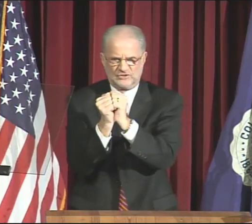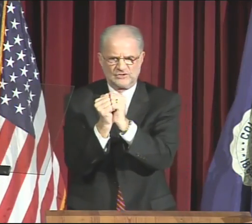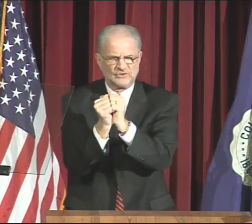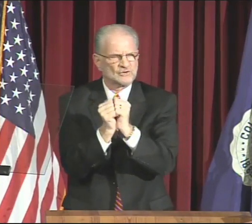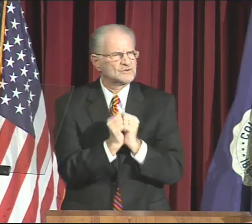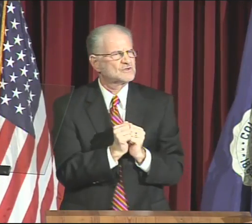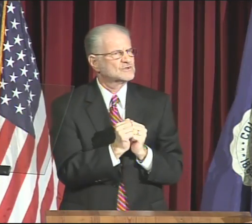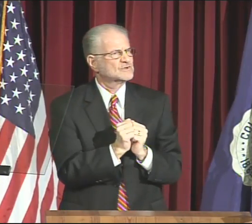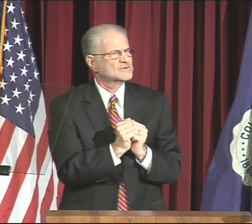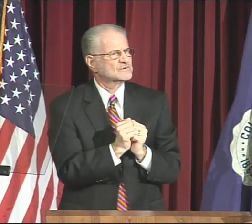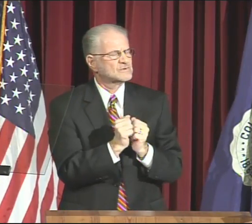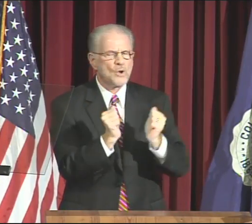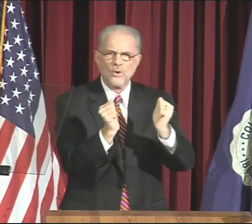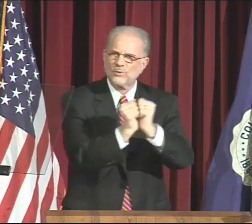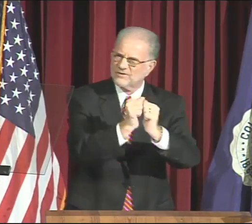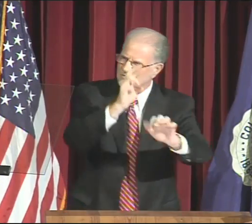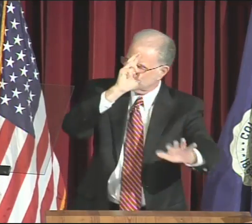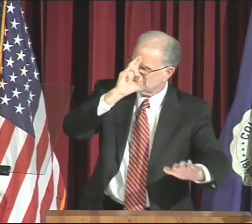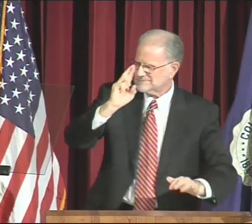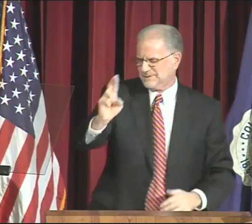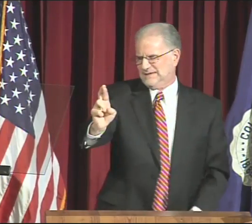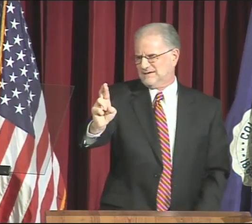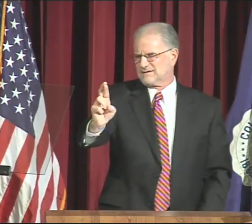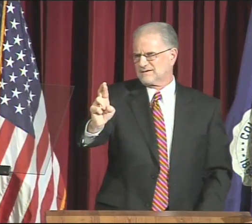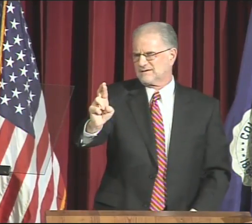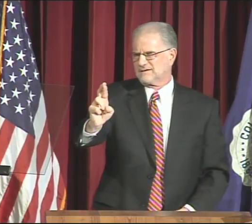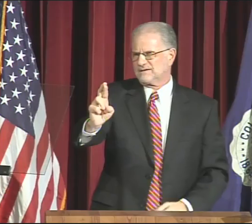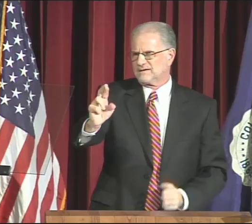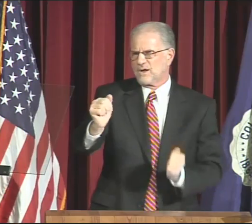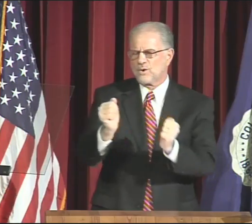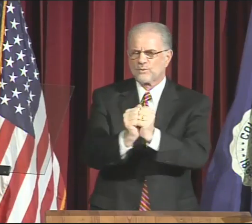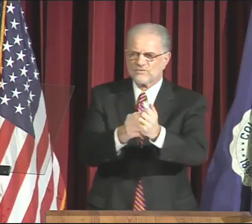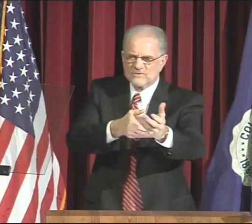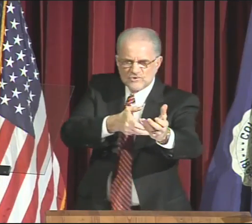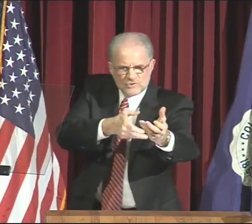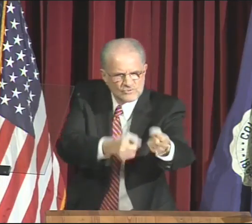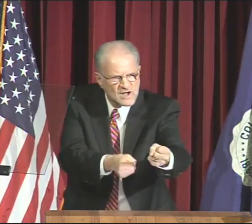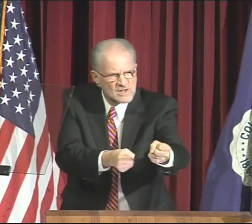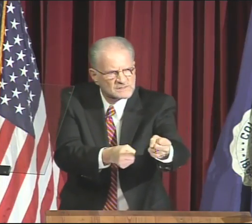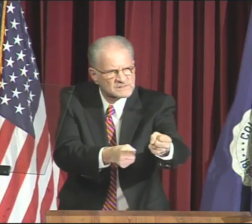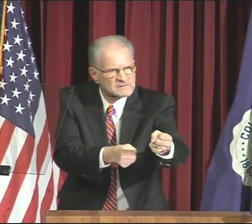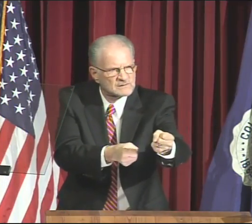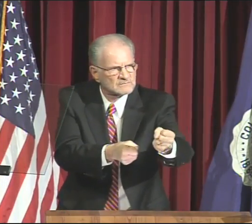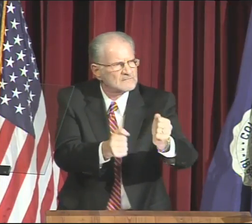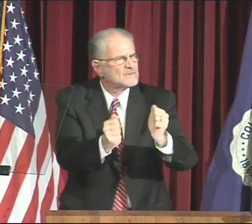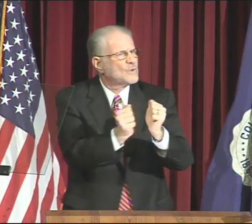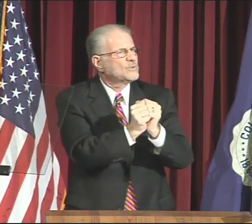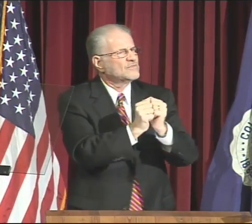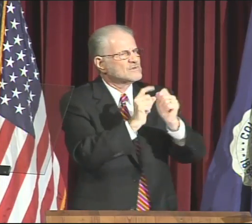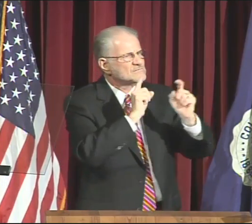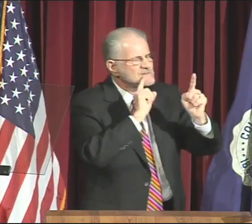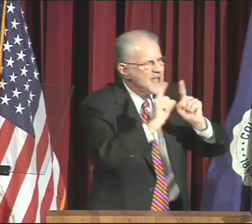that we work together: With respect With trust